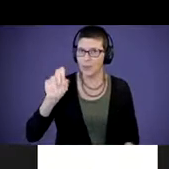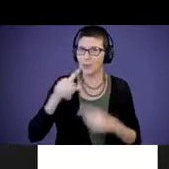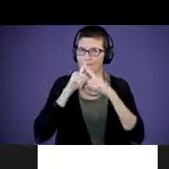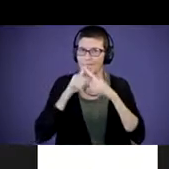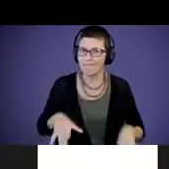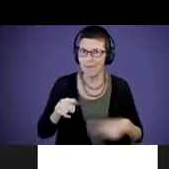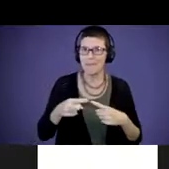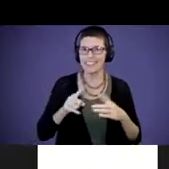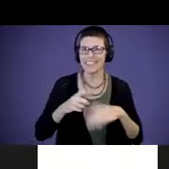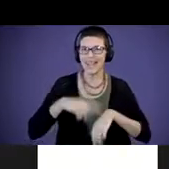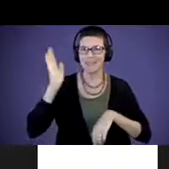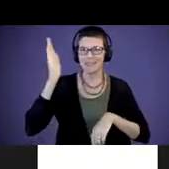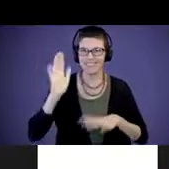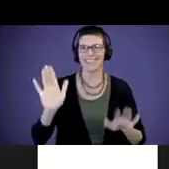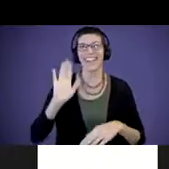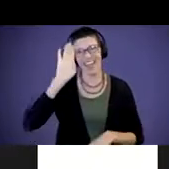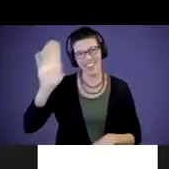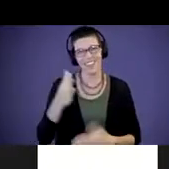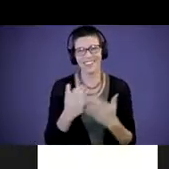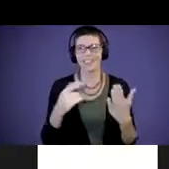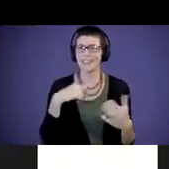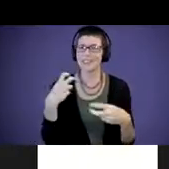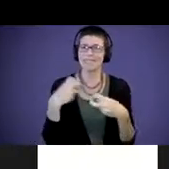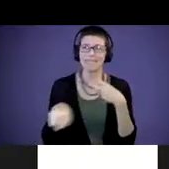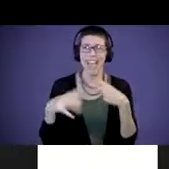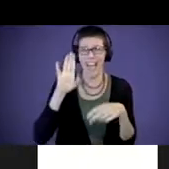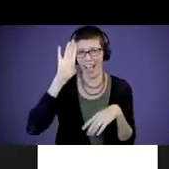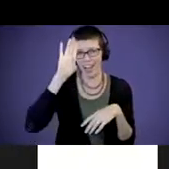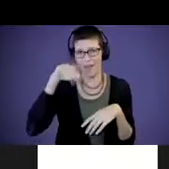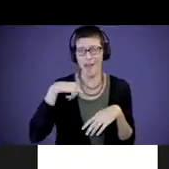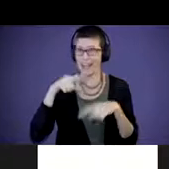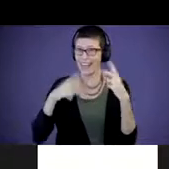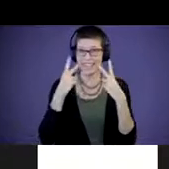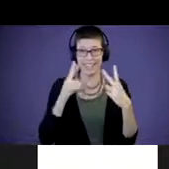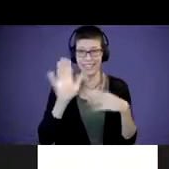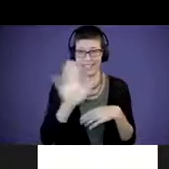Hello everybody. It's really difficult when I know that I can't see all of your faces. I'll